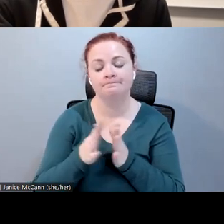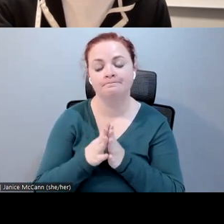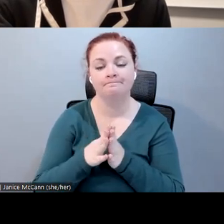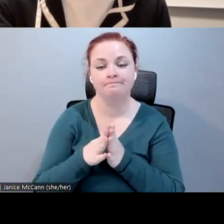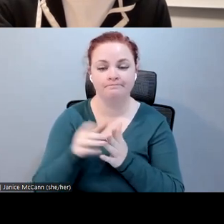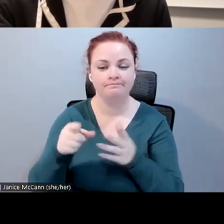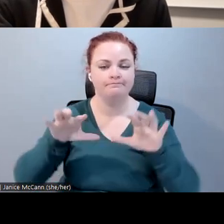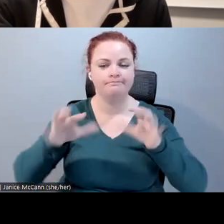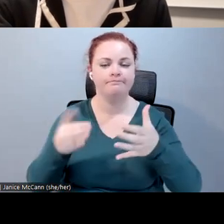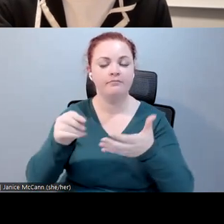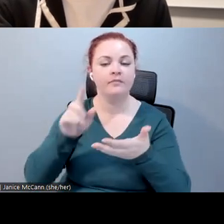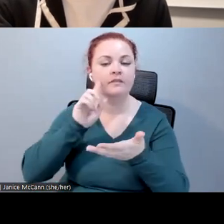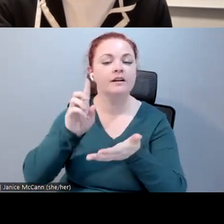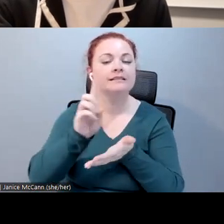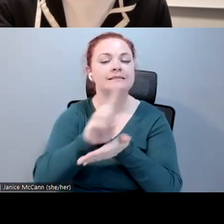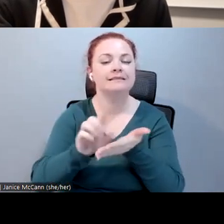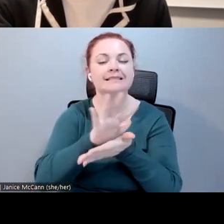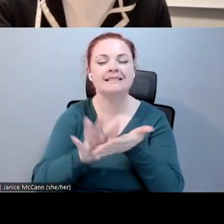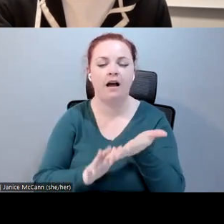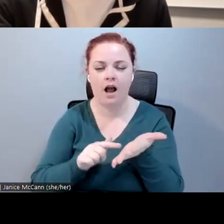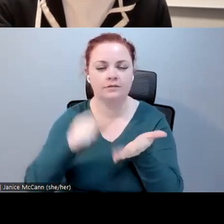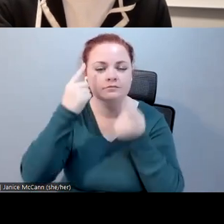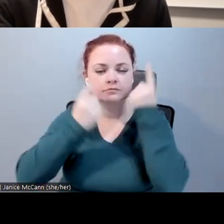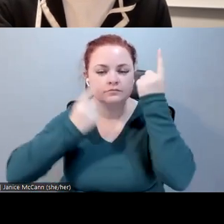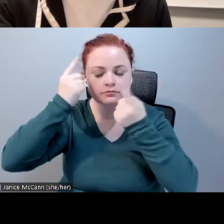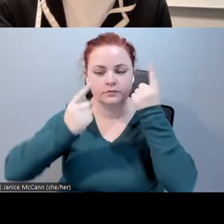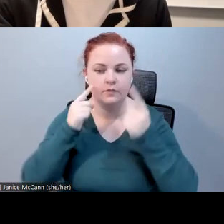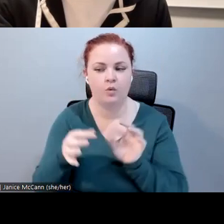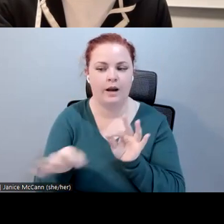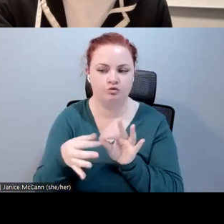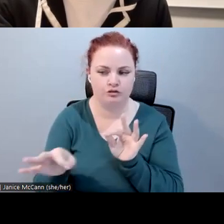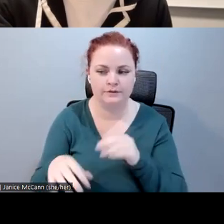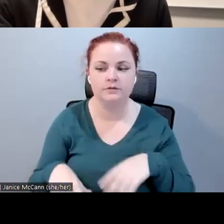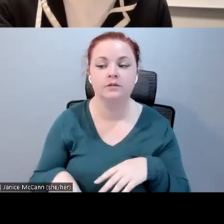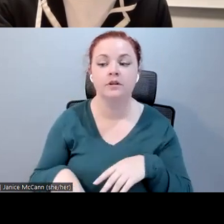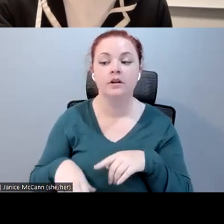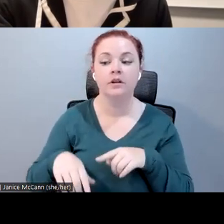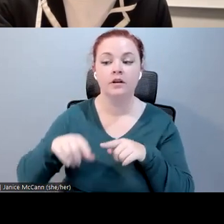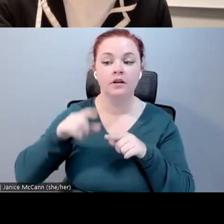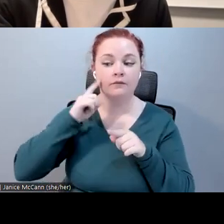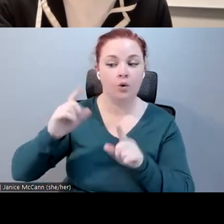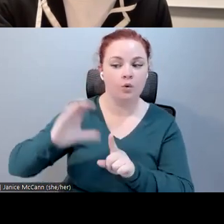considerations for closed captioning in VR. These